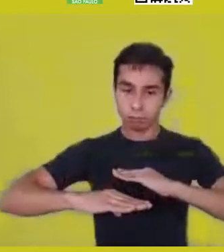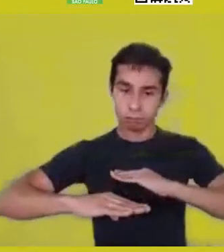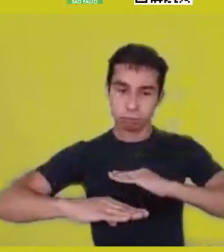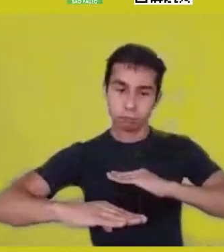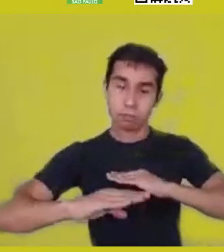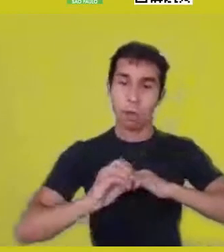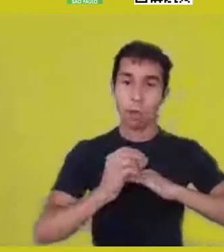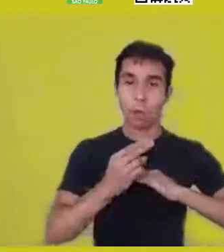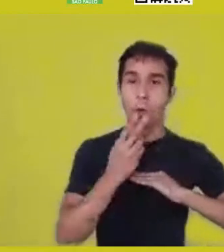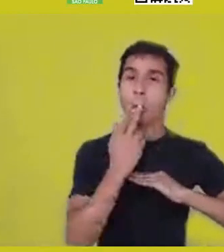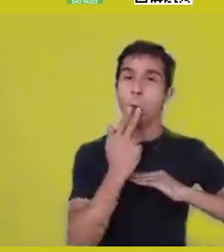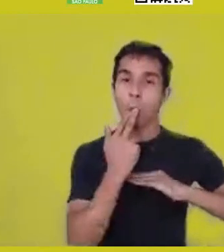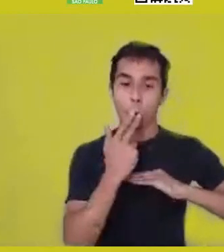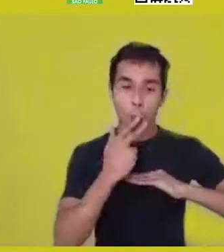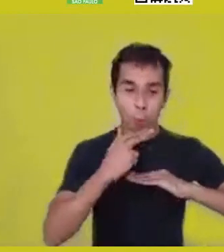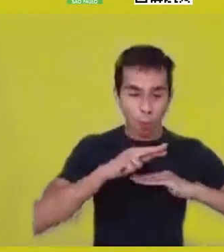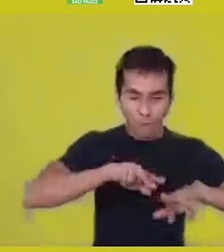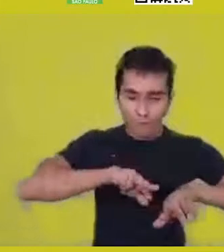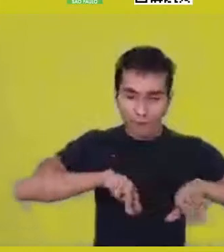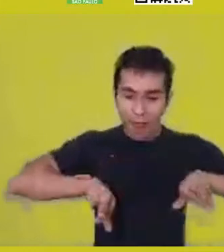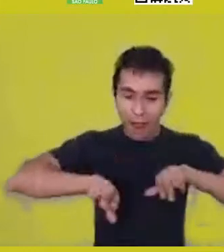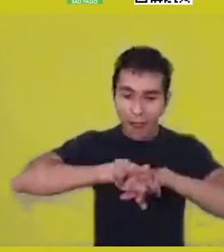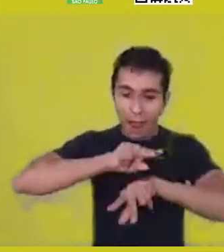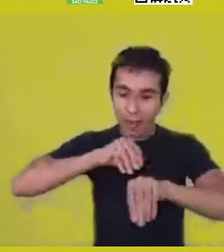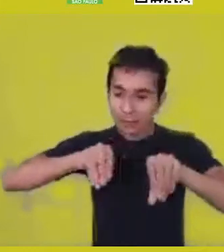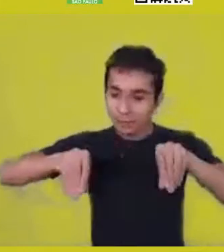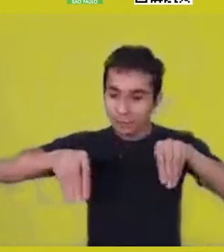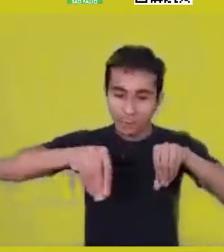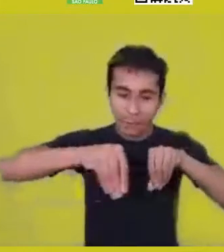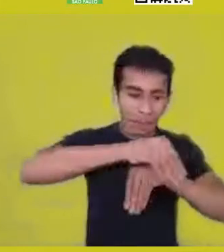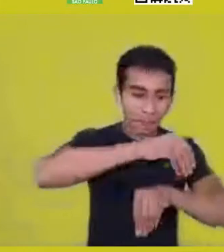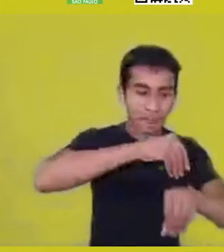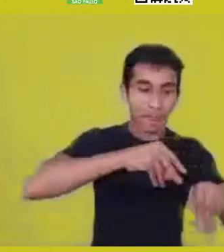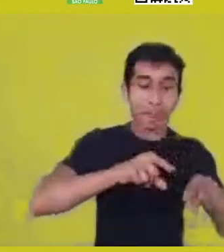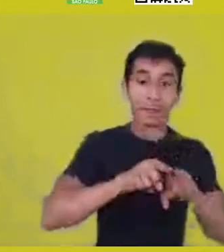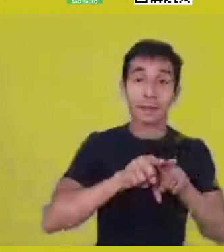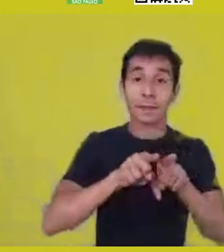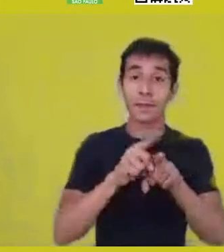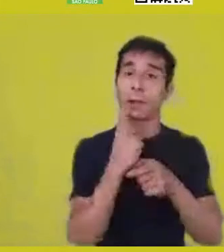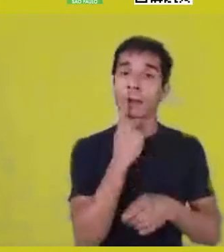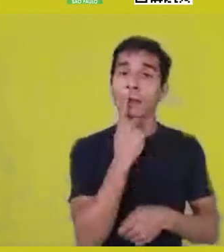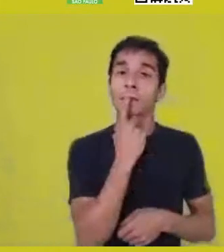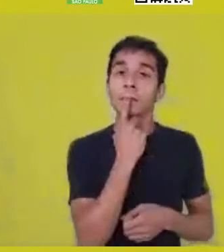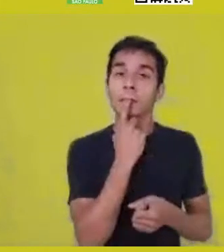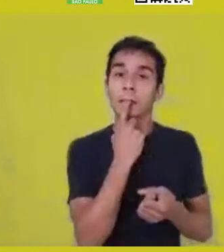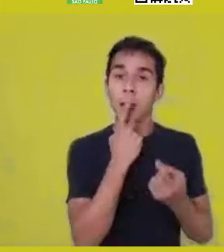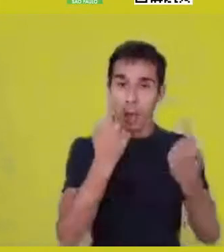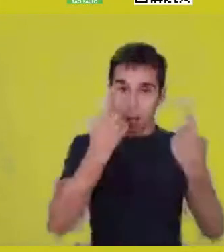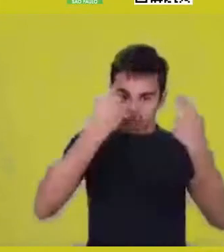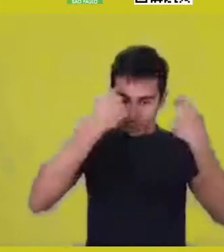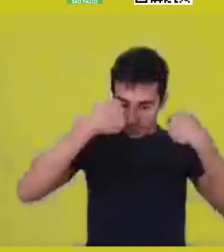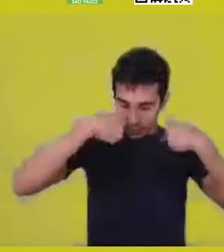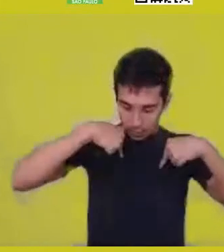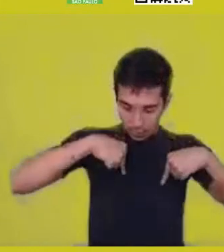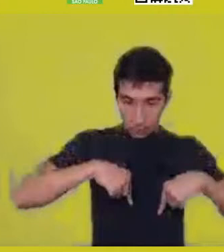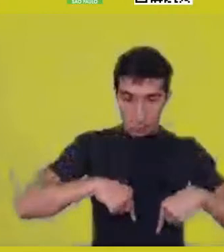I mean, the blood we carry inside, the heart we carry inside - Katiúscia has spoken before